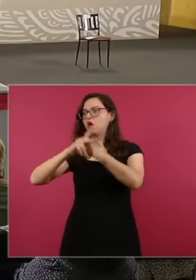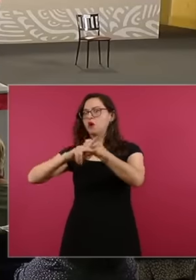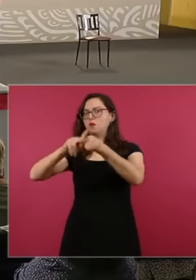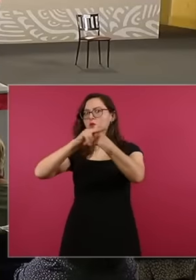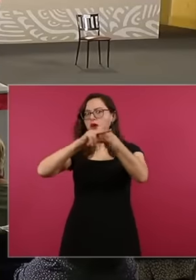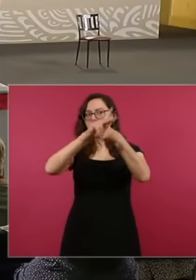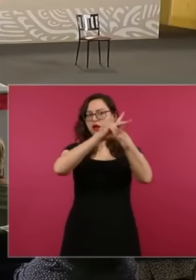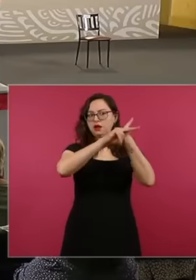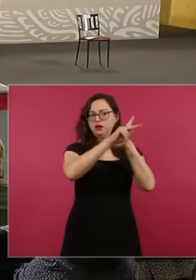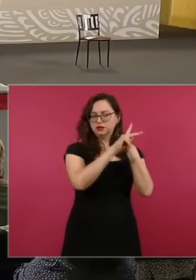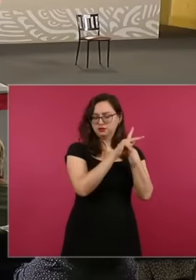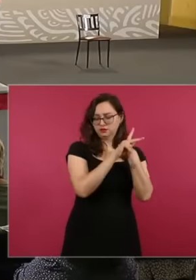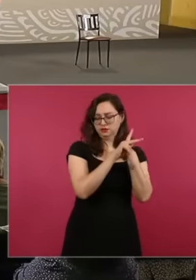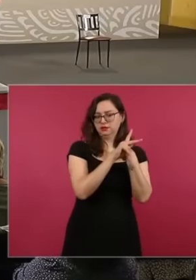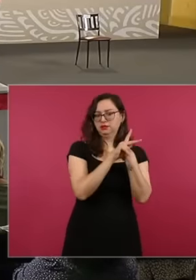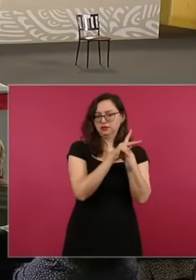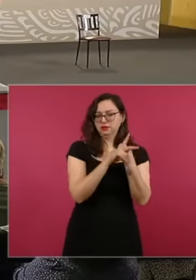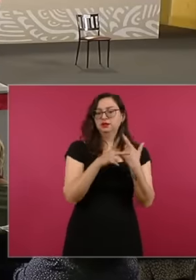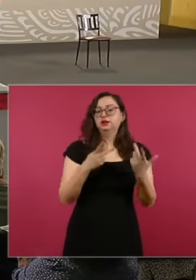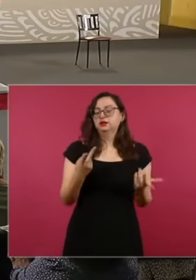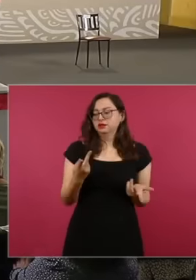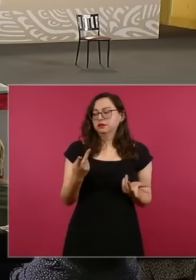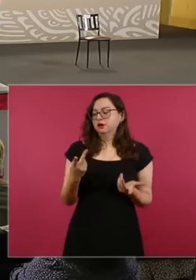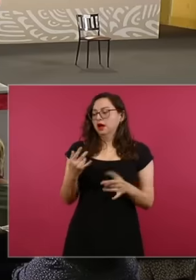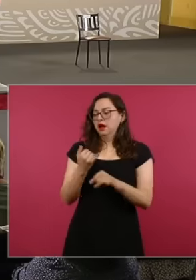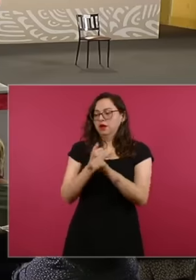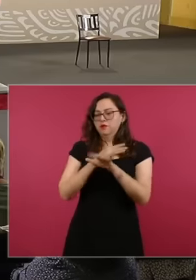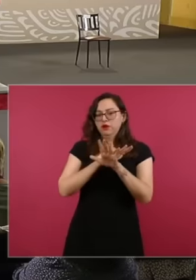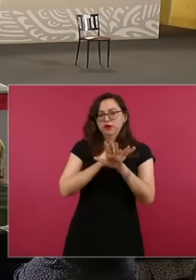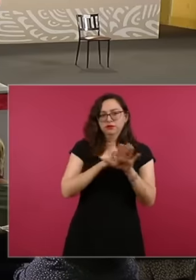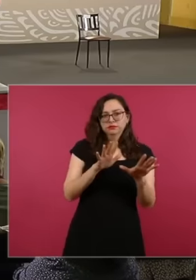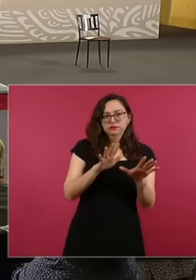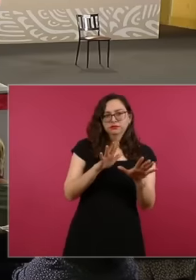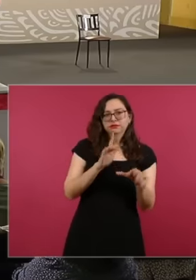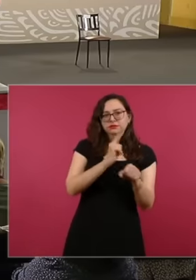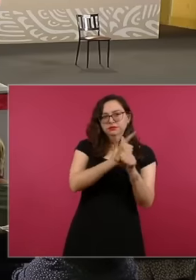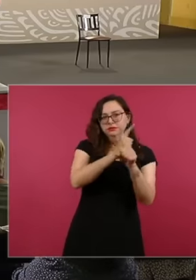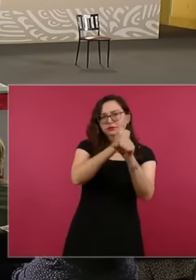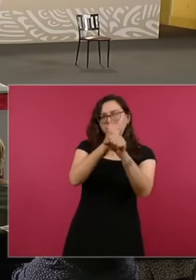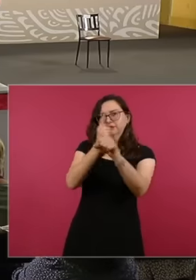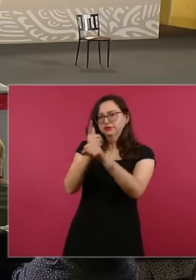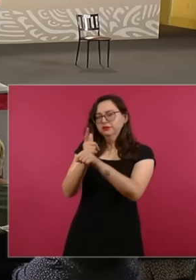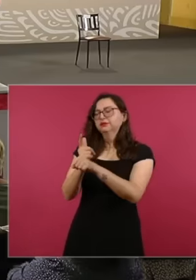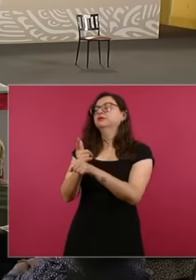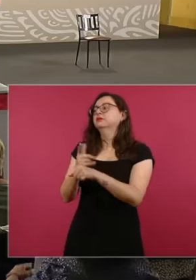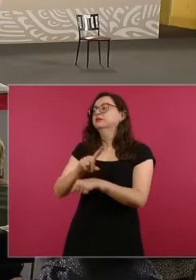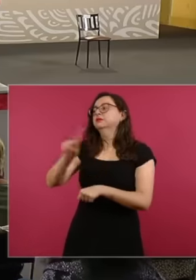case of Pemex to obtain these undue advantages how we responded